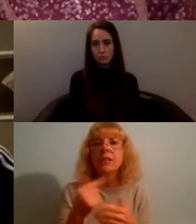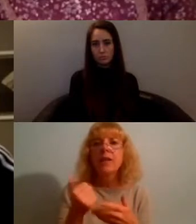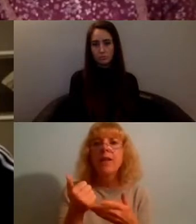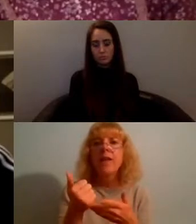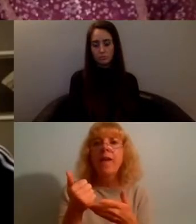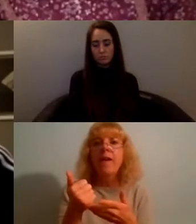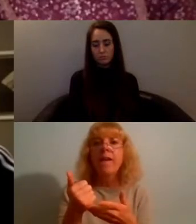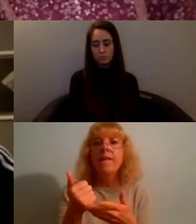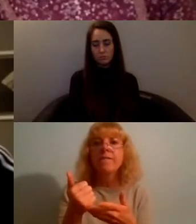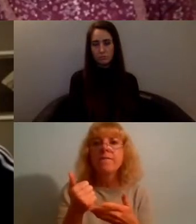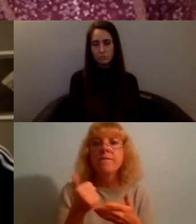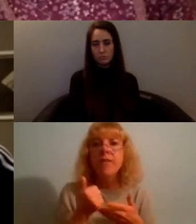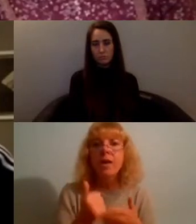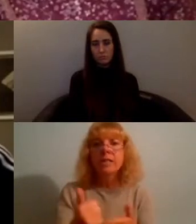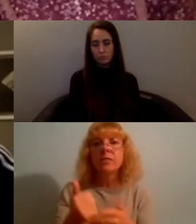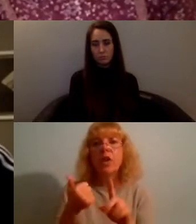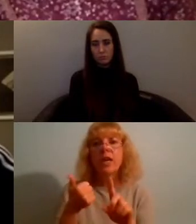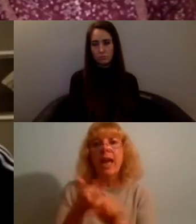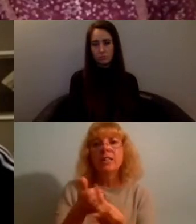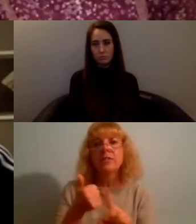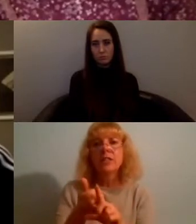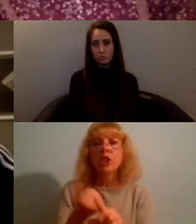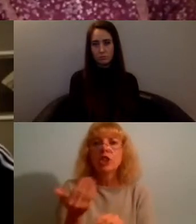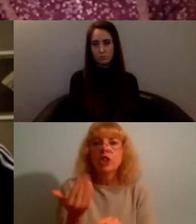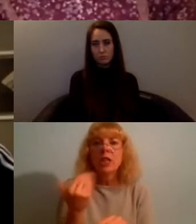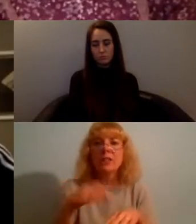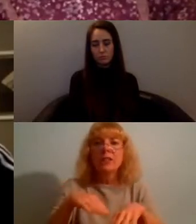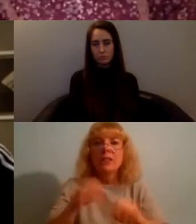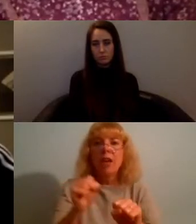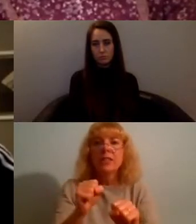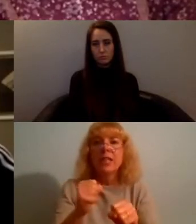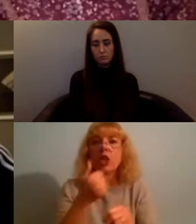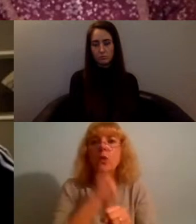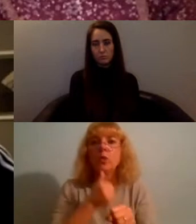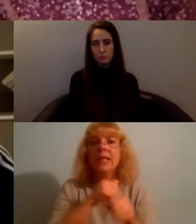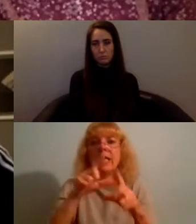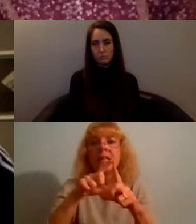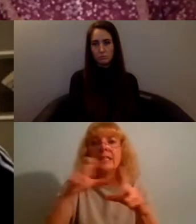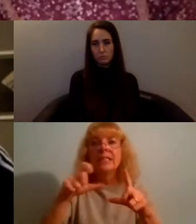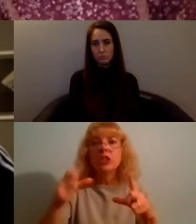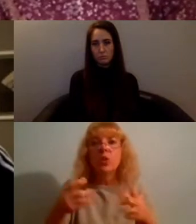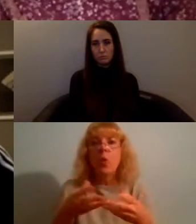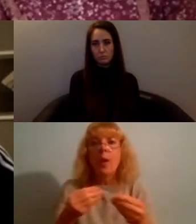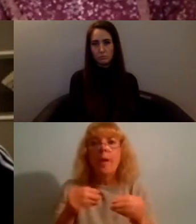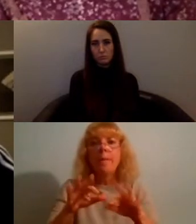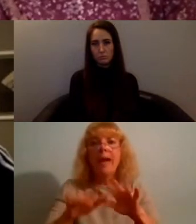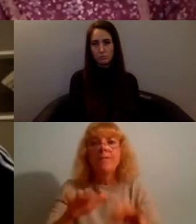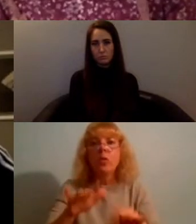starting out using digital platforms and i guess in particular i think that's quite interesting if